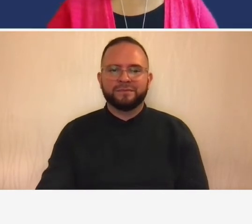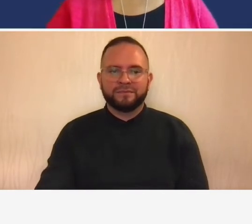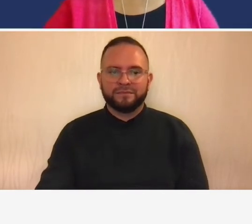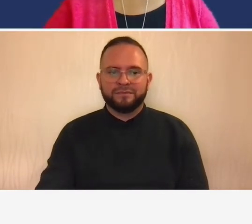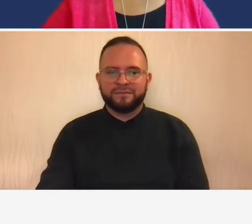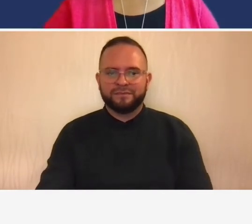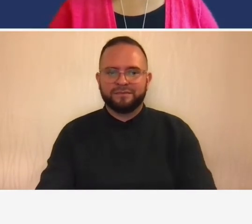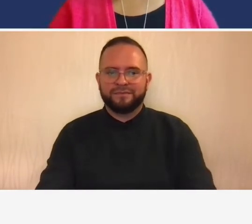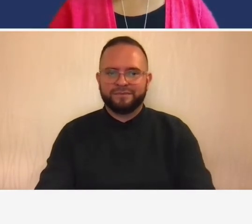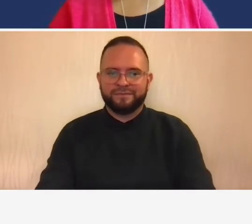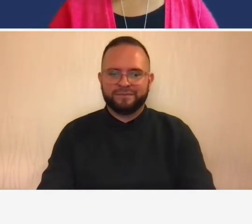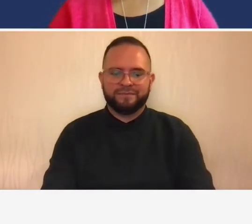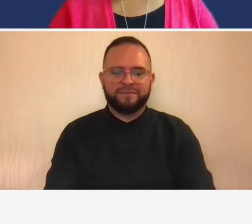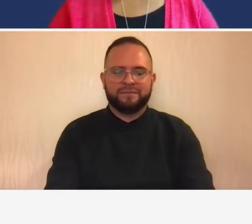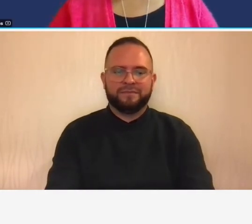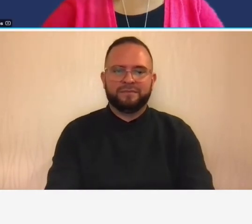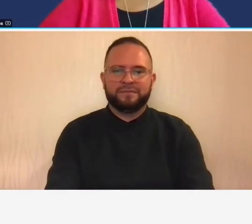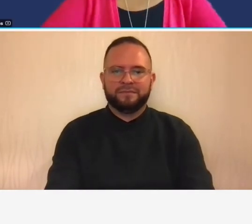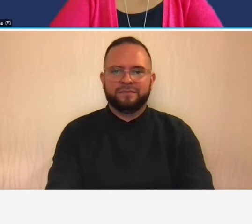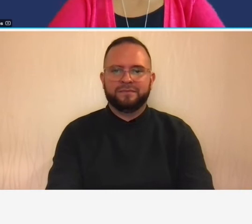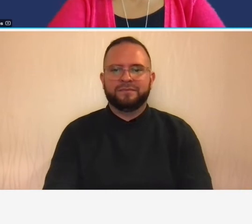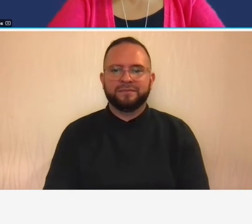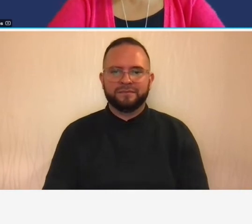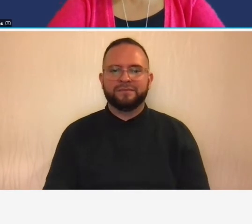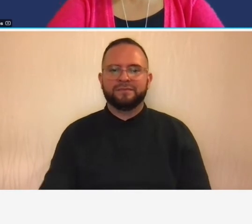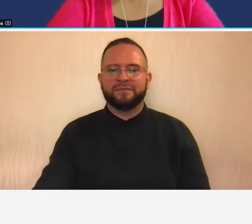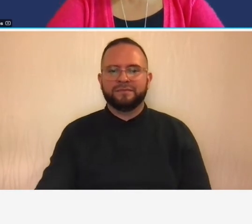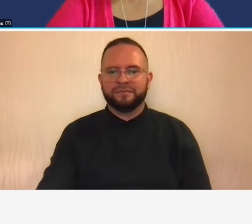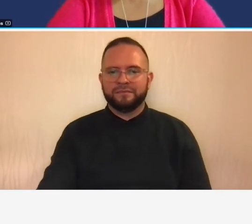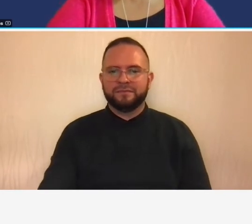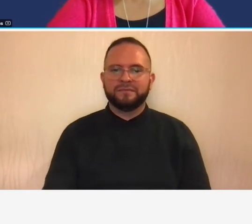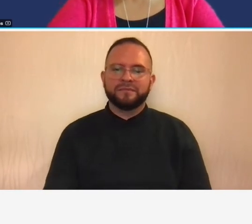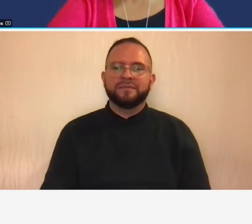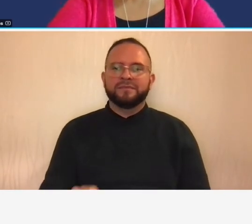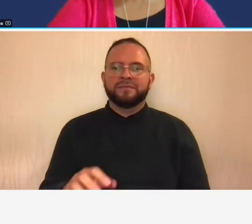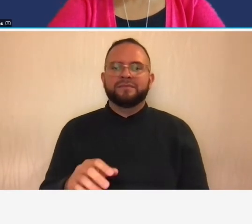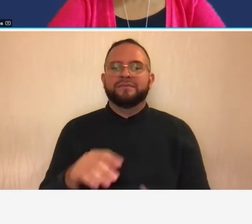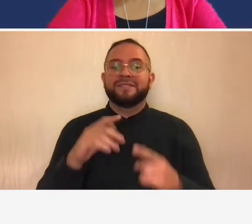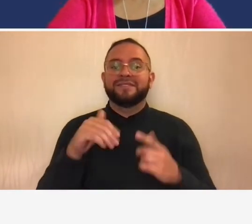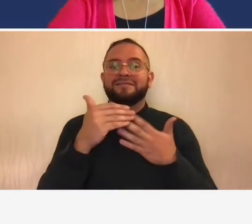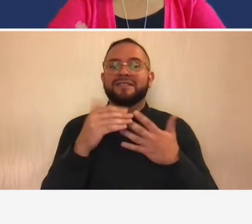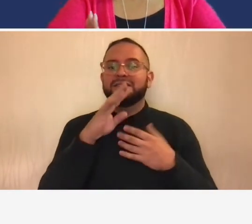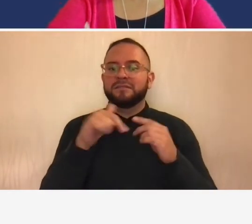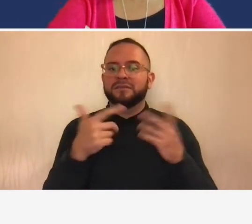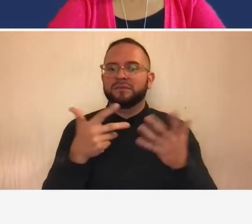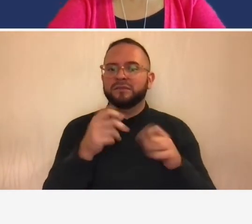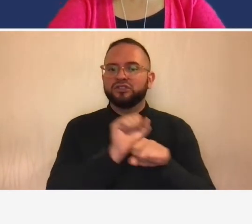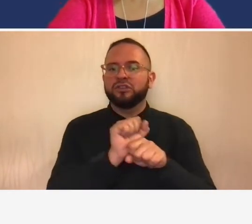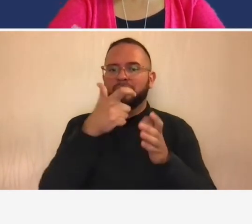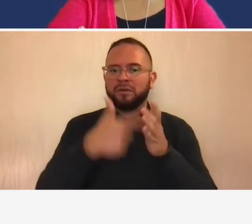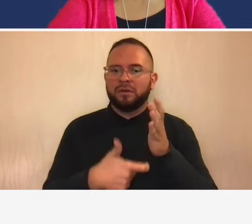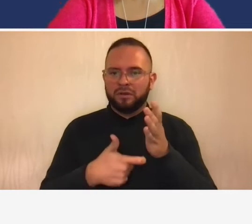key element to an adequate accounting system is job cost component so as we know and as you all